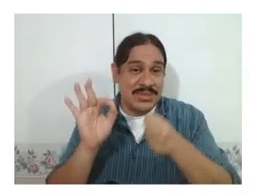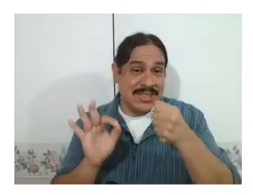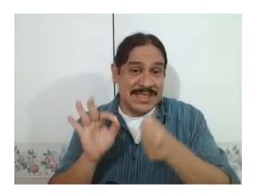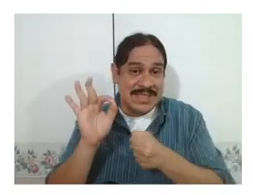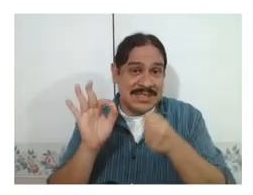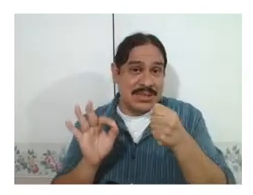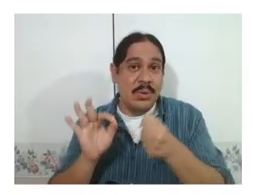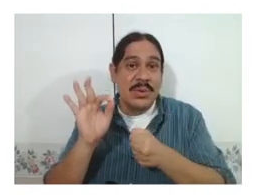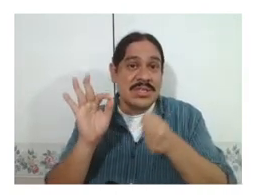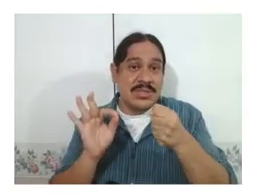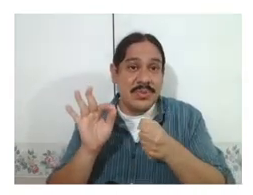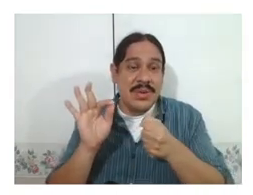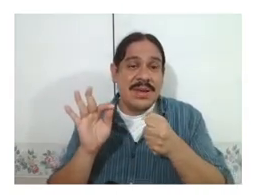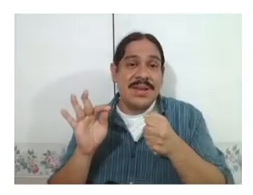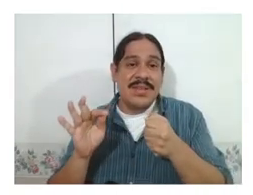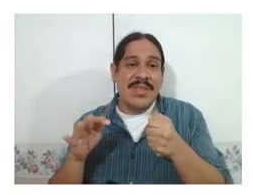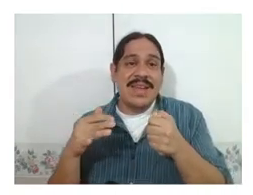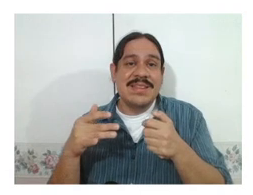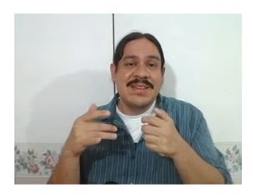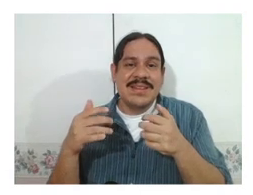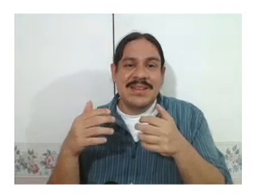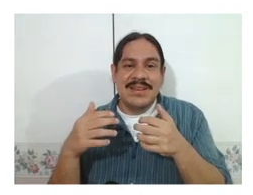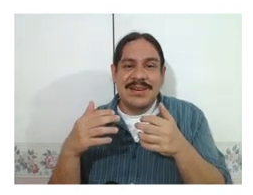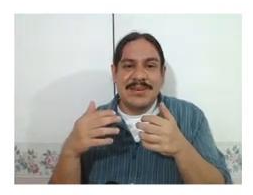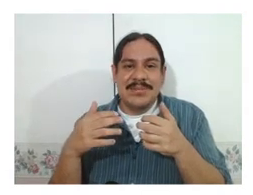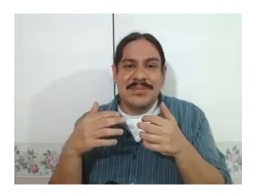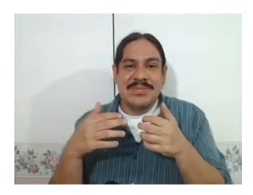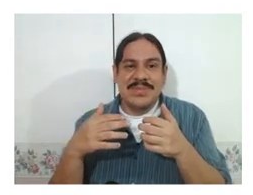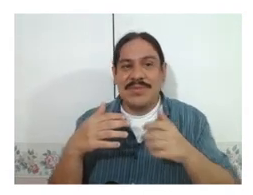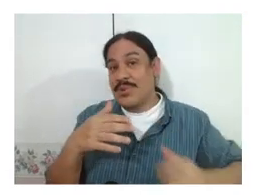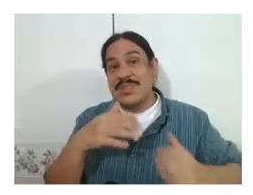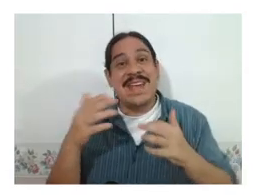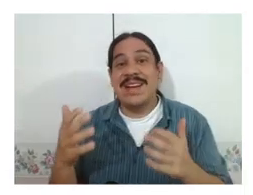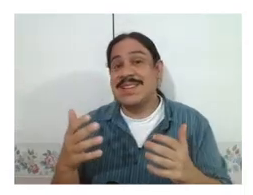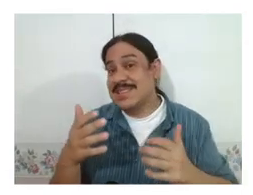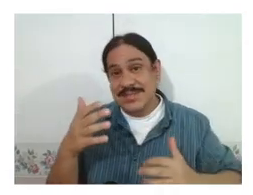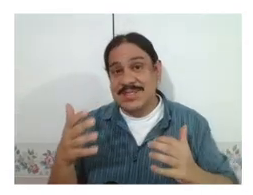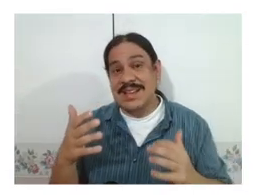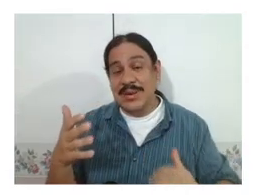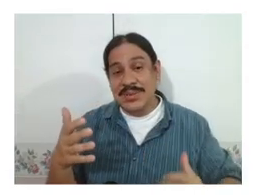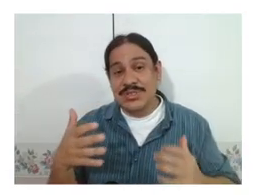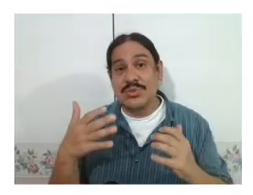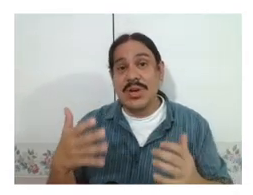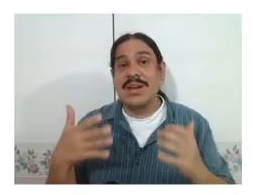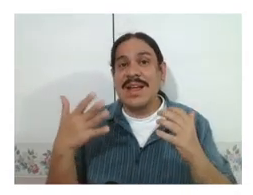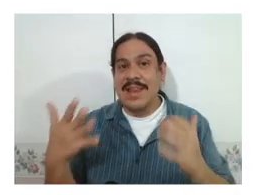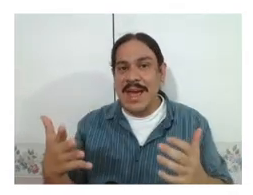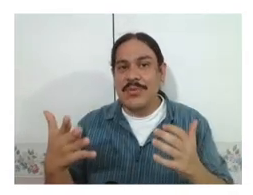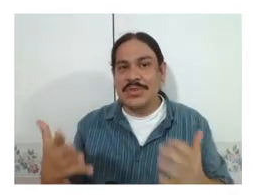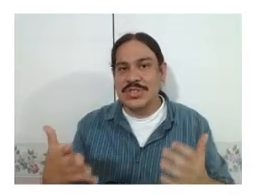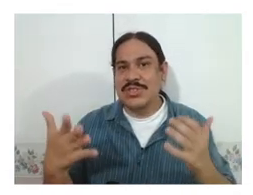that does this, so we assume that the phonotactics of sign languages